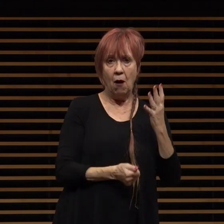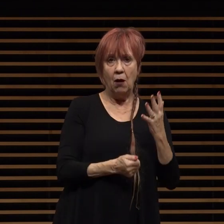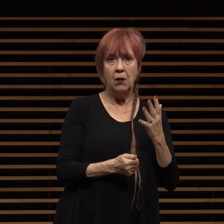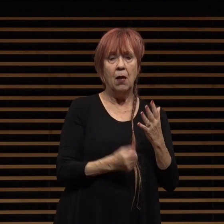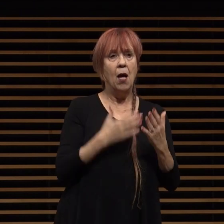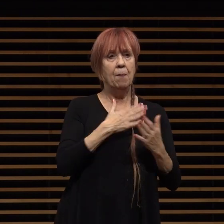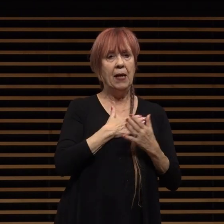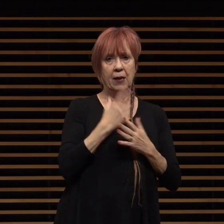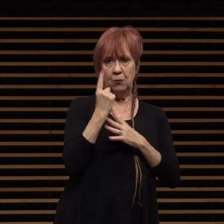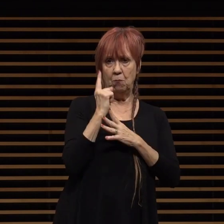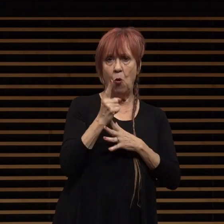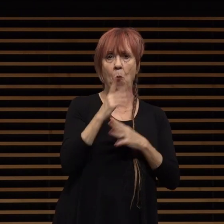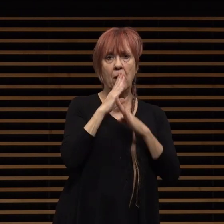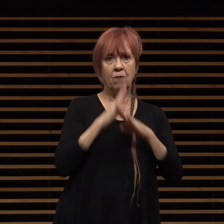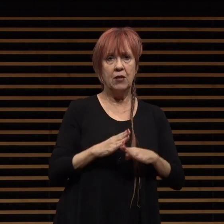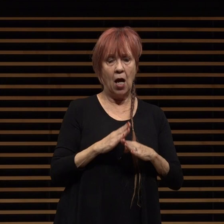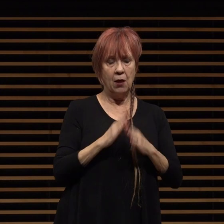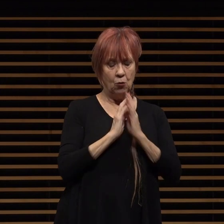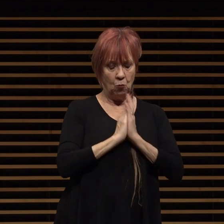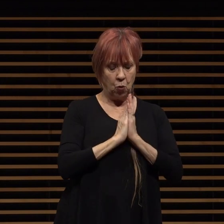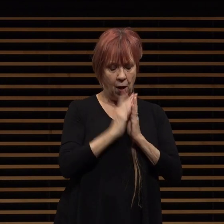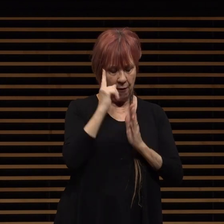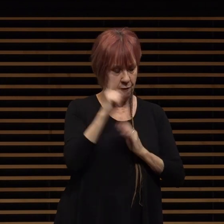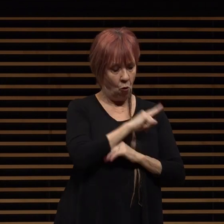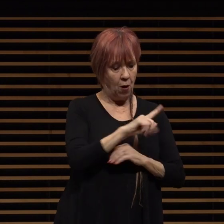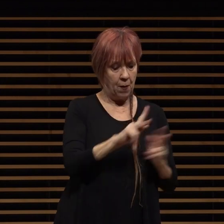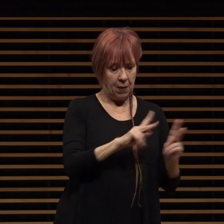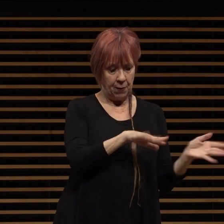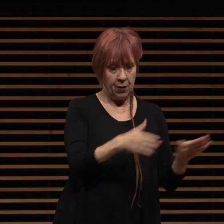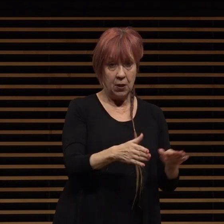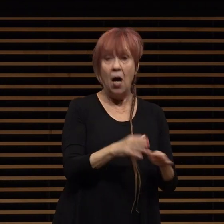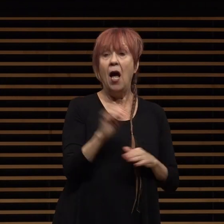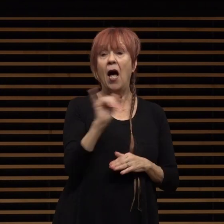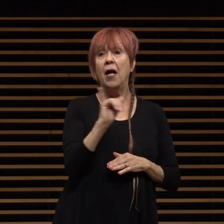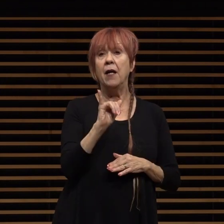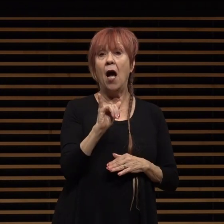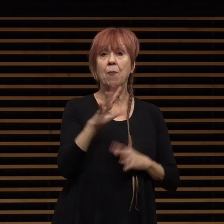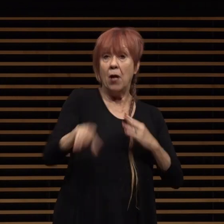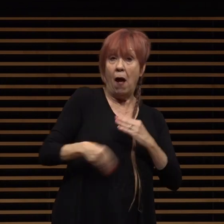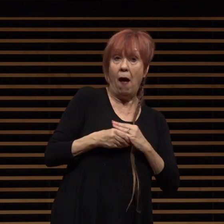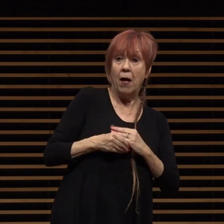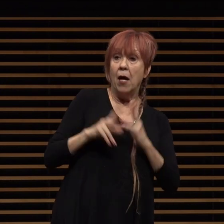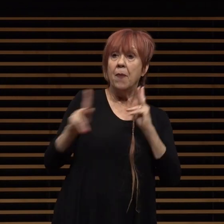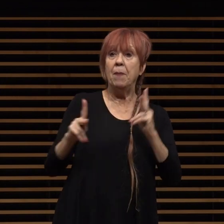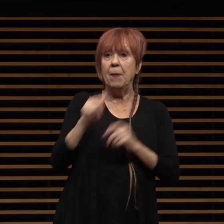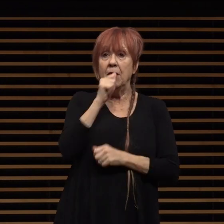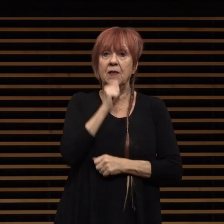all those affected by the pandemic and i'm going to add all of those who are